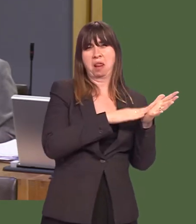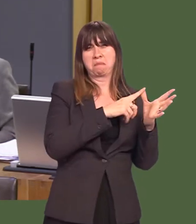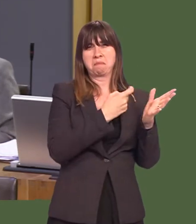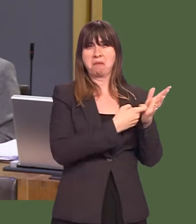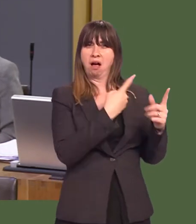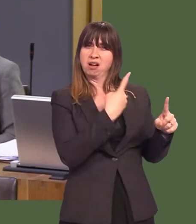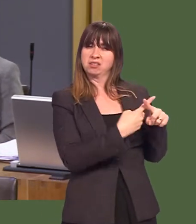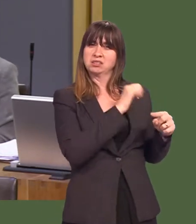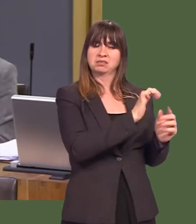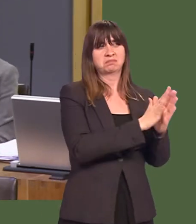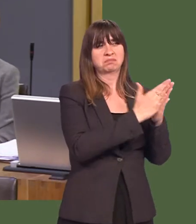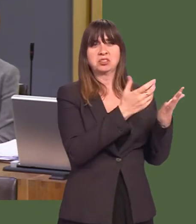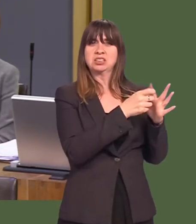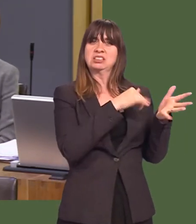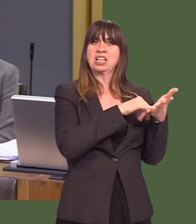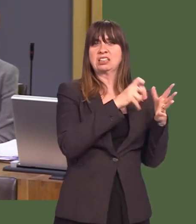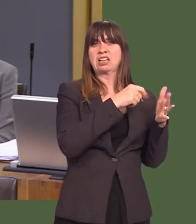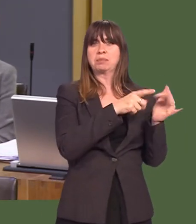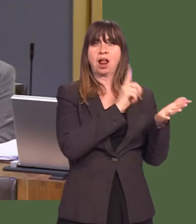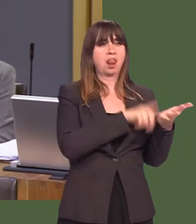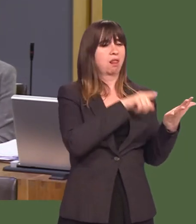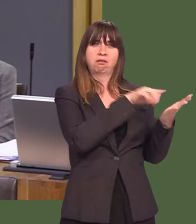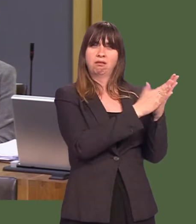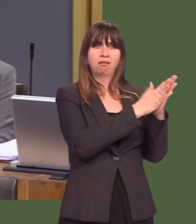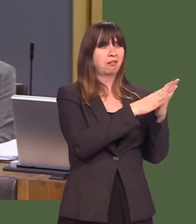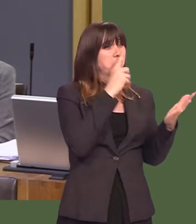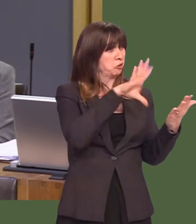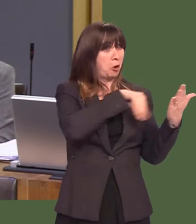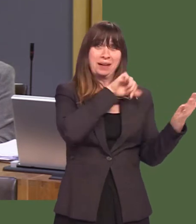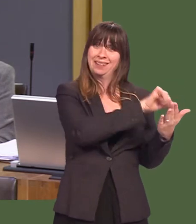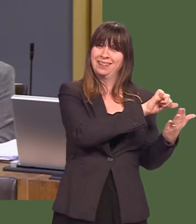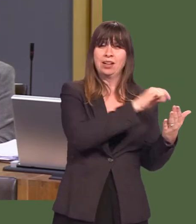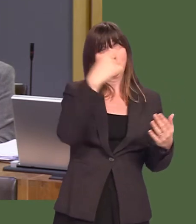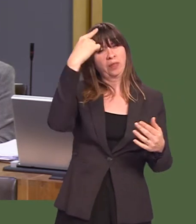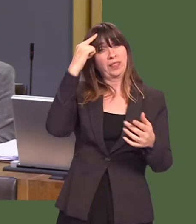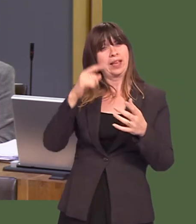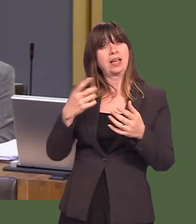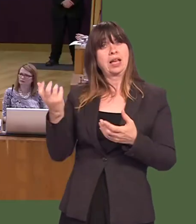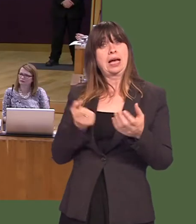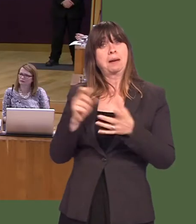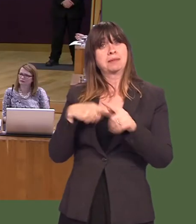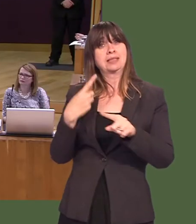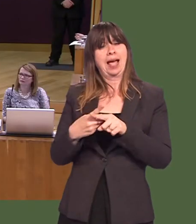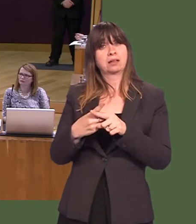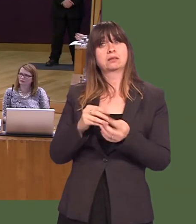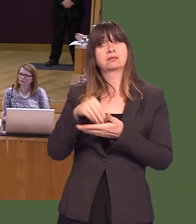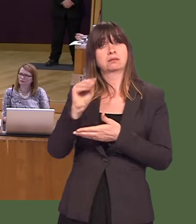and ëDas Kapitalí, and does he think that raising the top rate of tax is likely to raise more money? Carwyn Jones: Yes, I do.